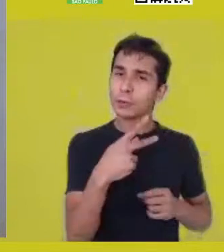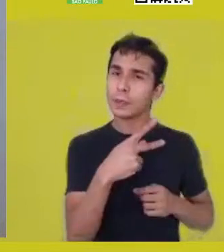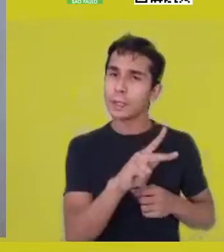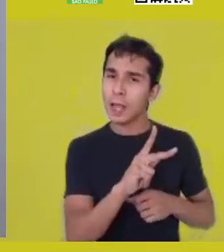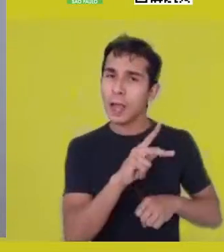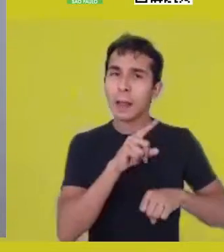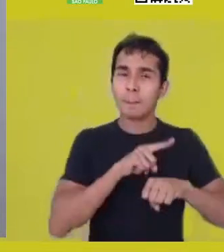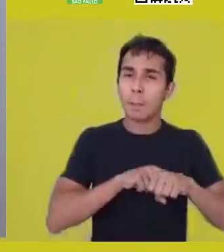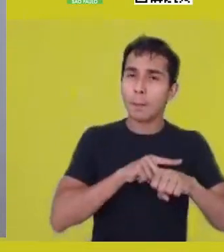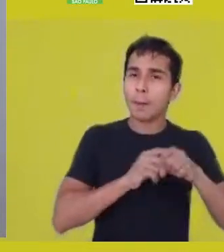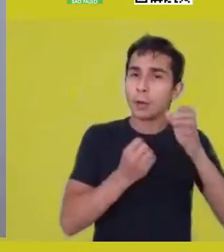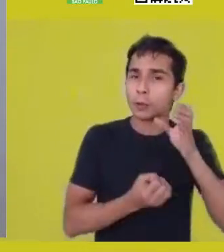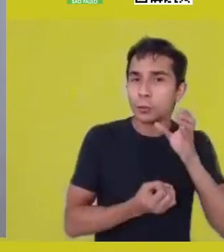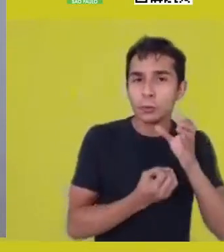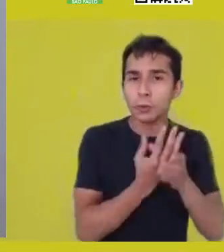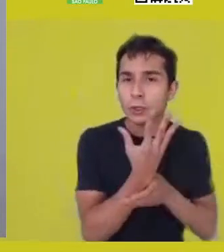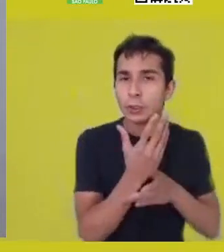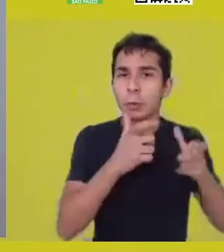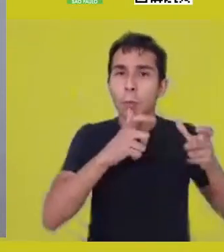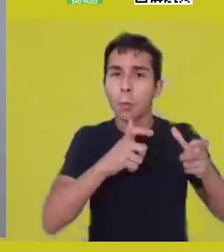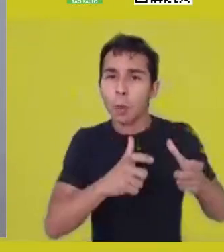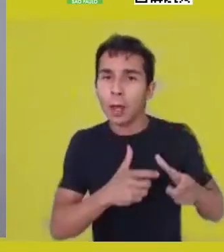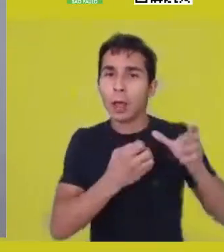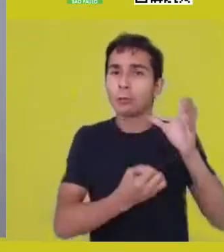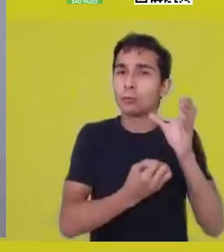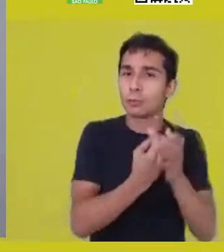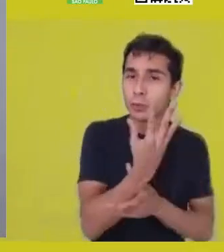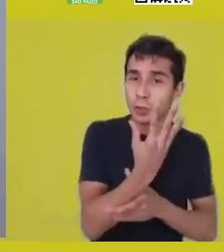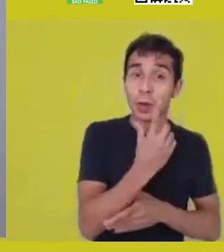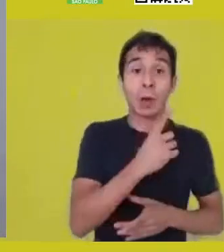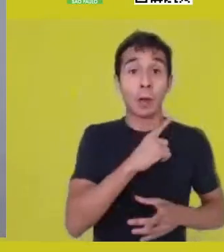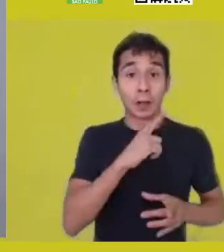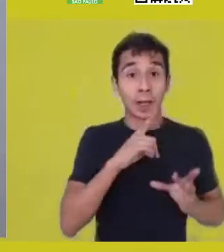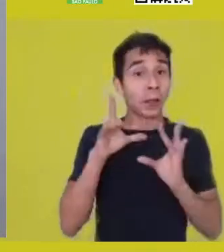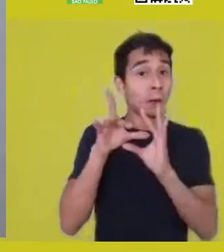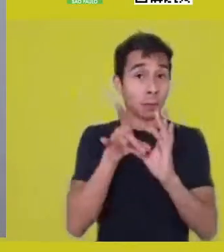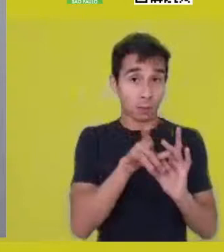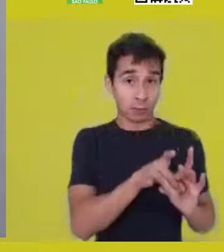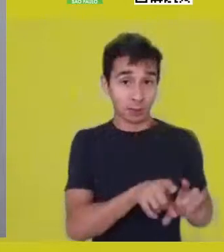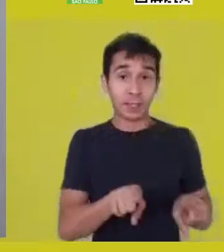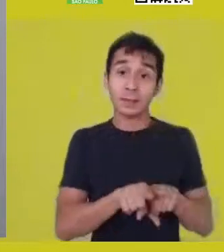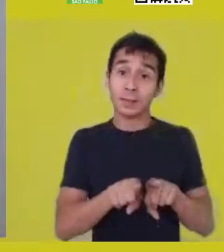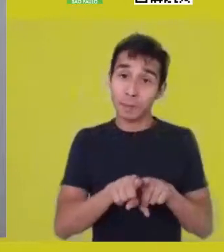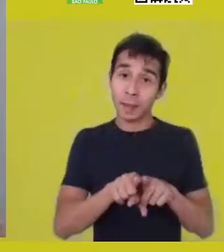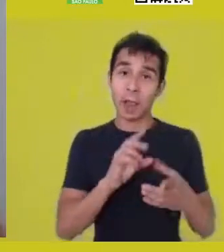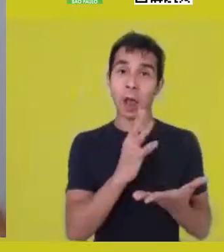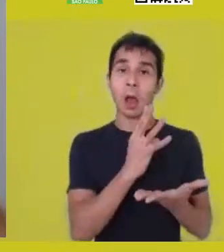So, by the same token... We talk about Chokwe masks that dance,